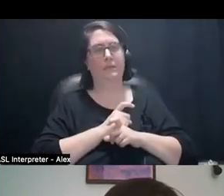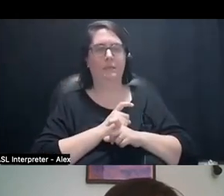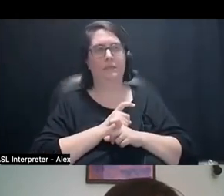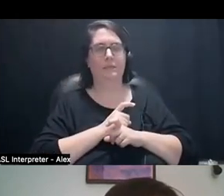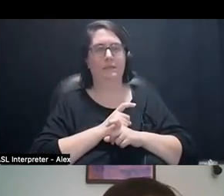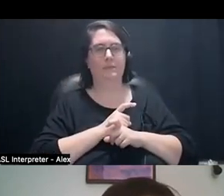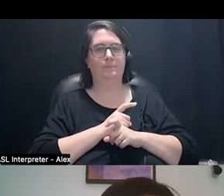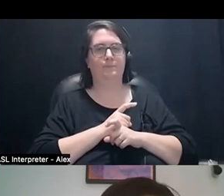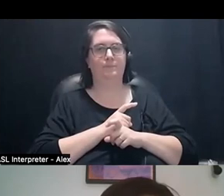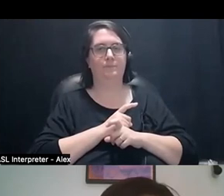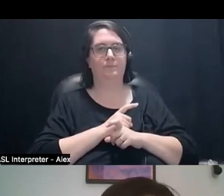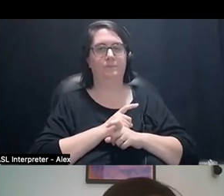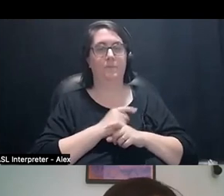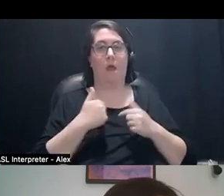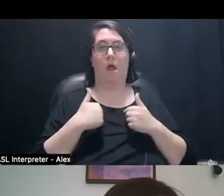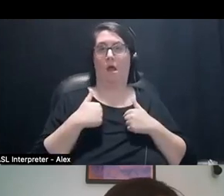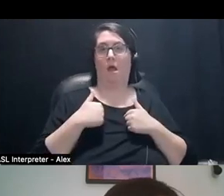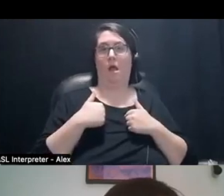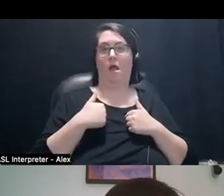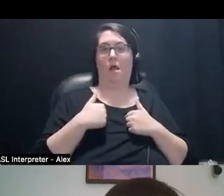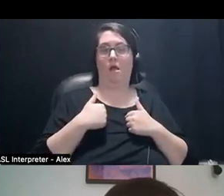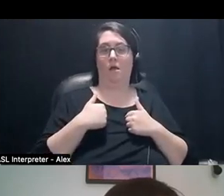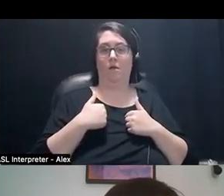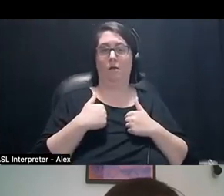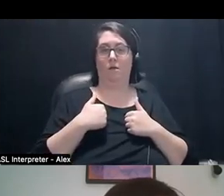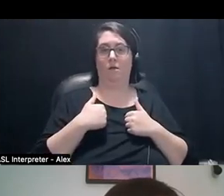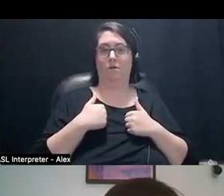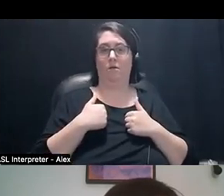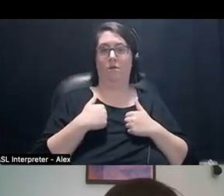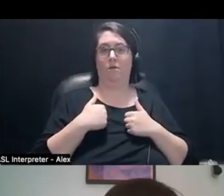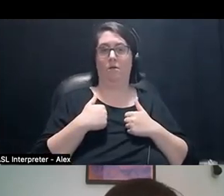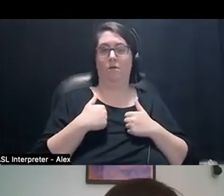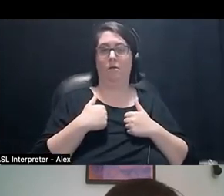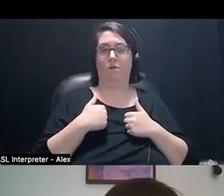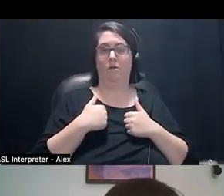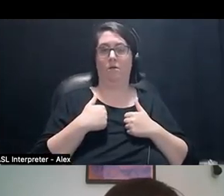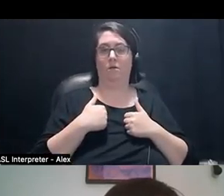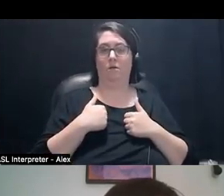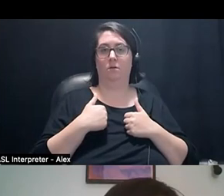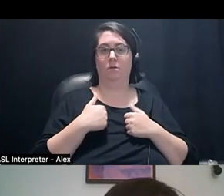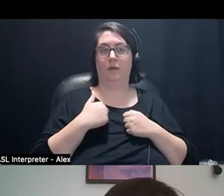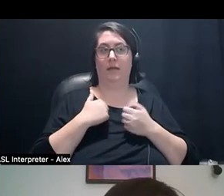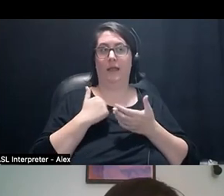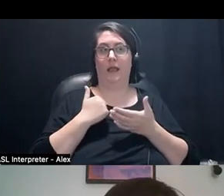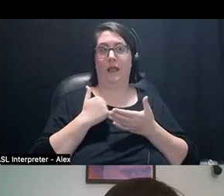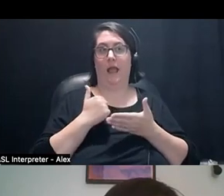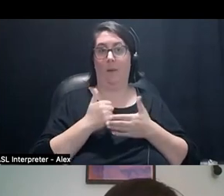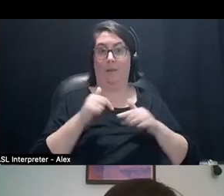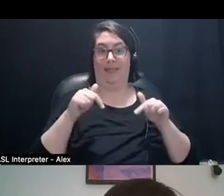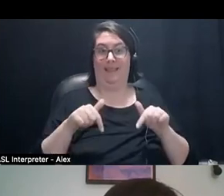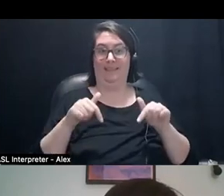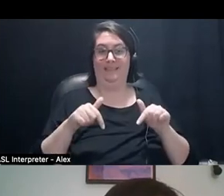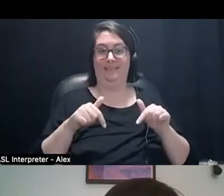I would only be able to have the spoons to help build a space like this, it under the impetus of labor.